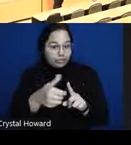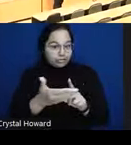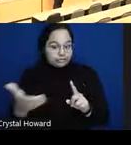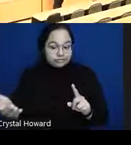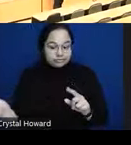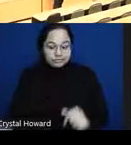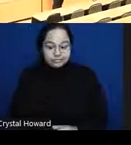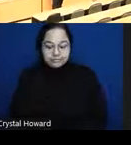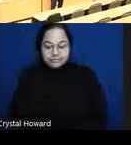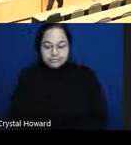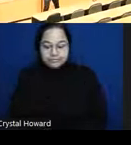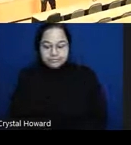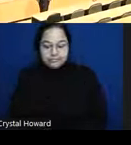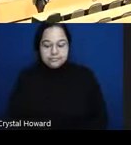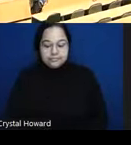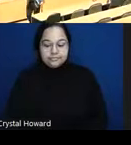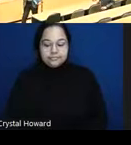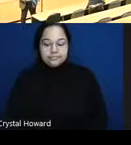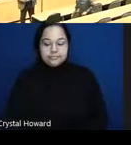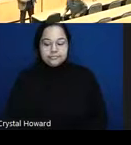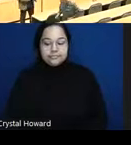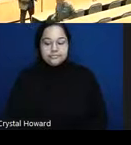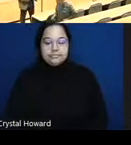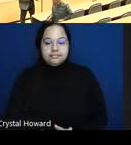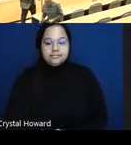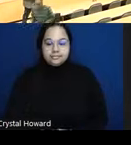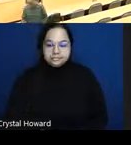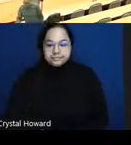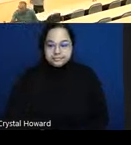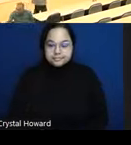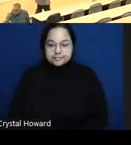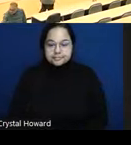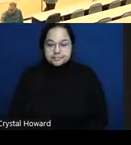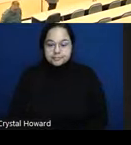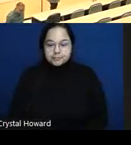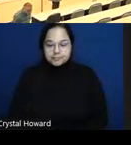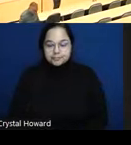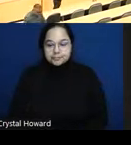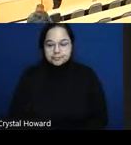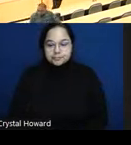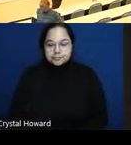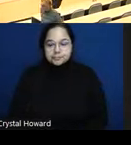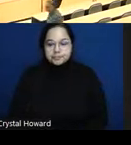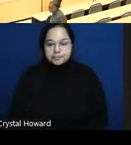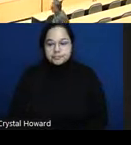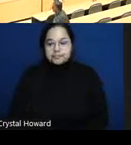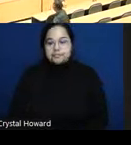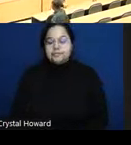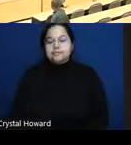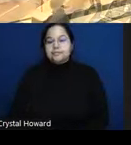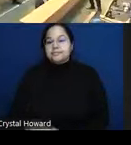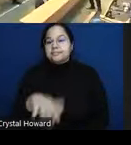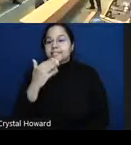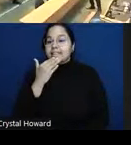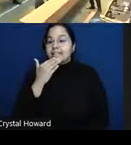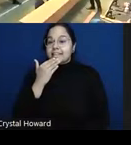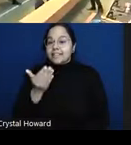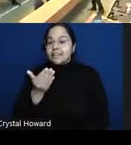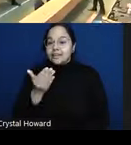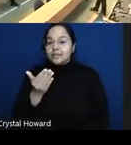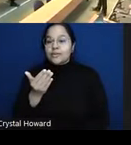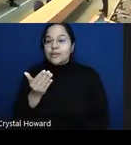yes thank you um so broadly I will just say this is a little over my head so if this is a silly